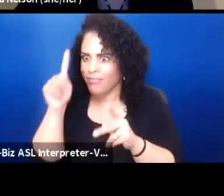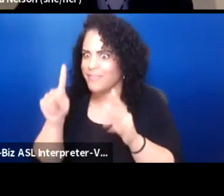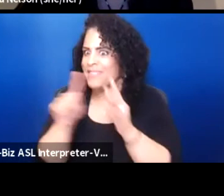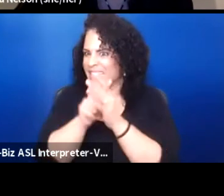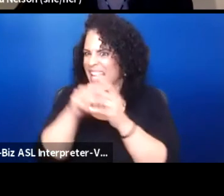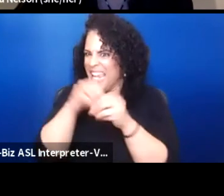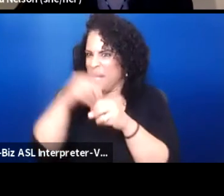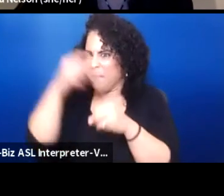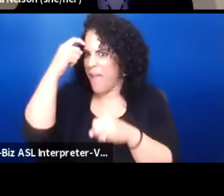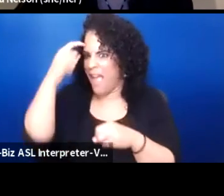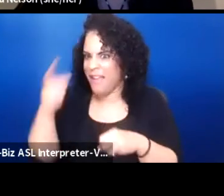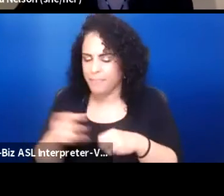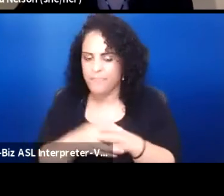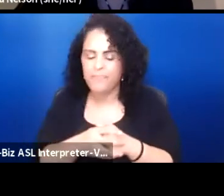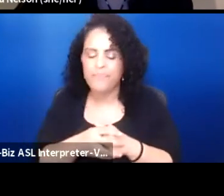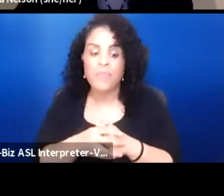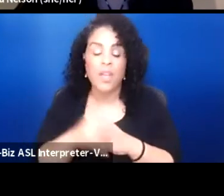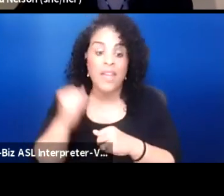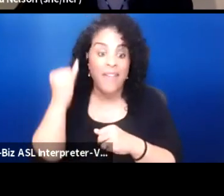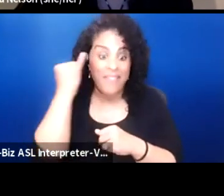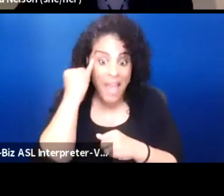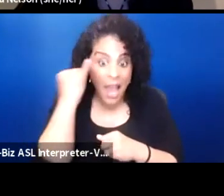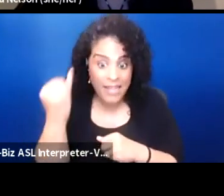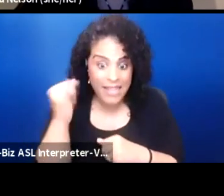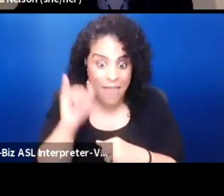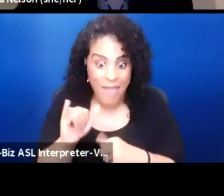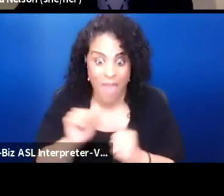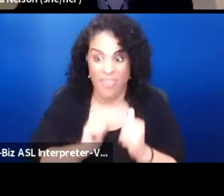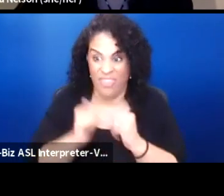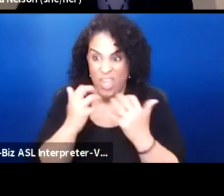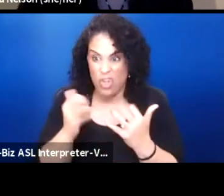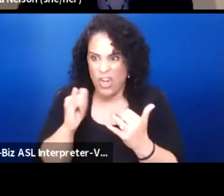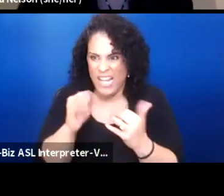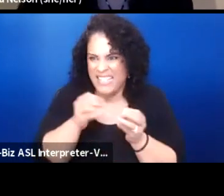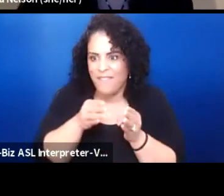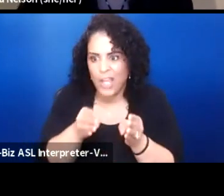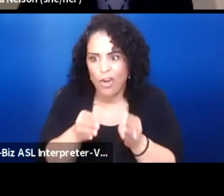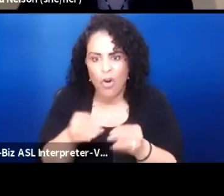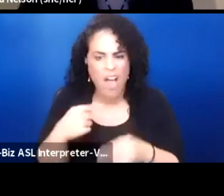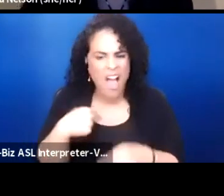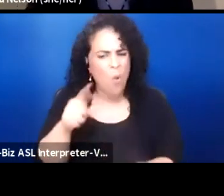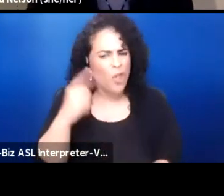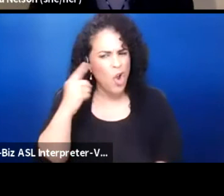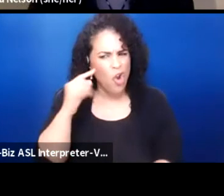The idea that theater is a vehicle, I've only heard of this thing and I know you've mentioned it